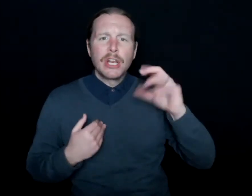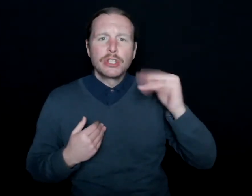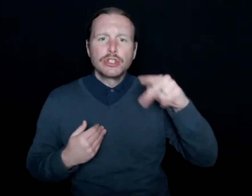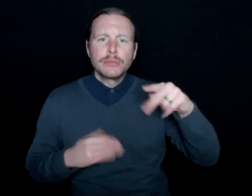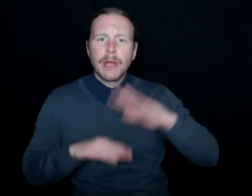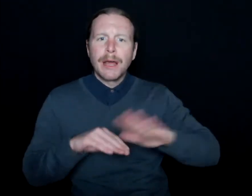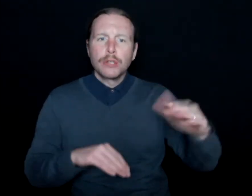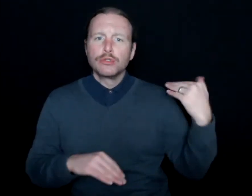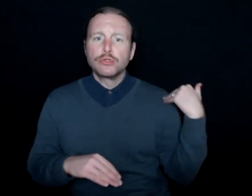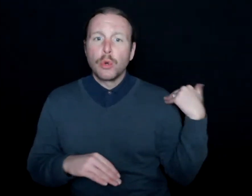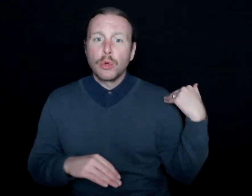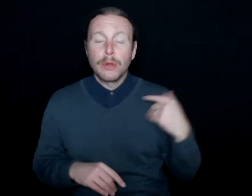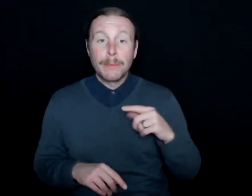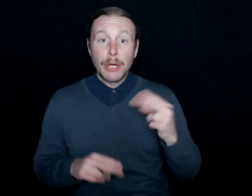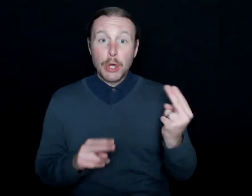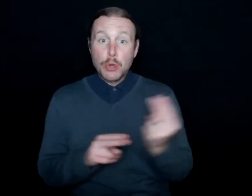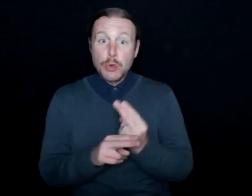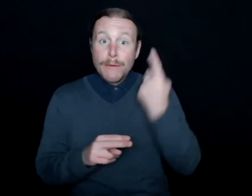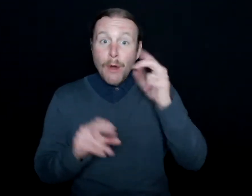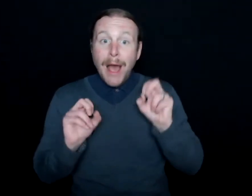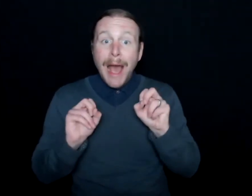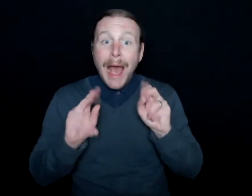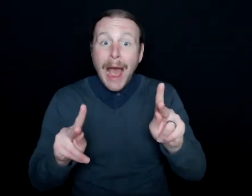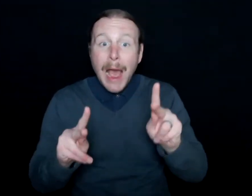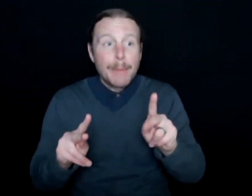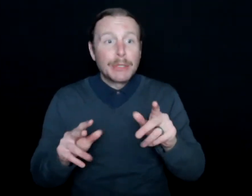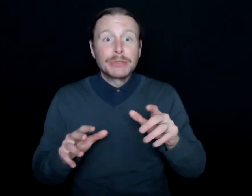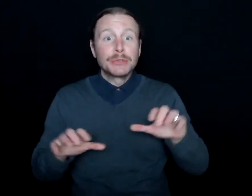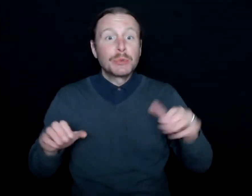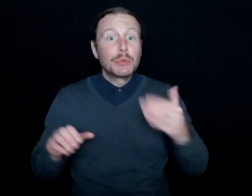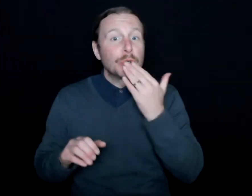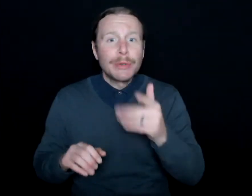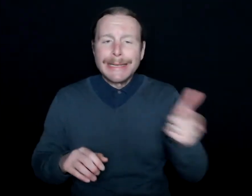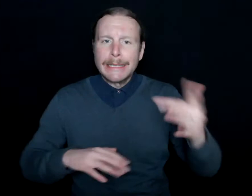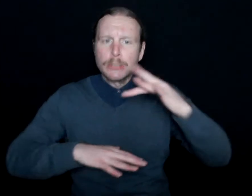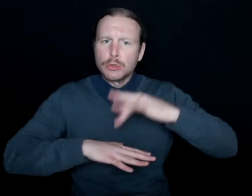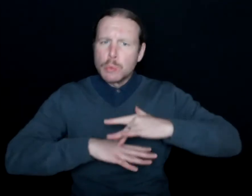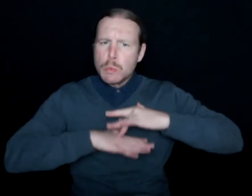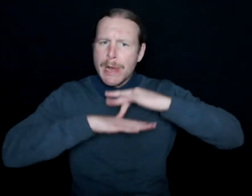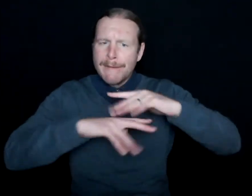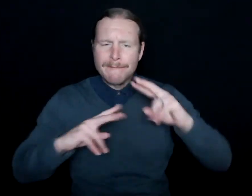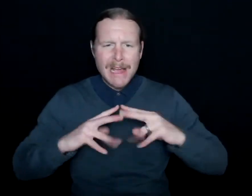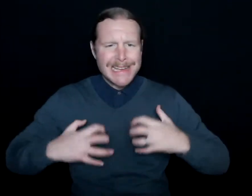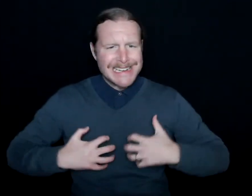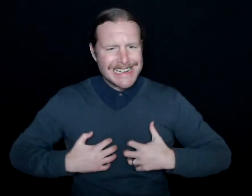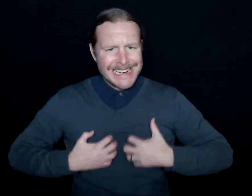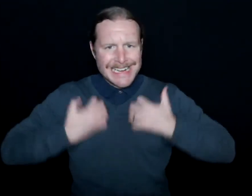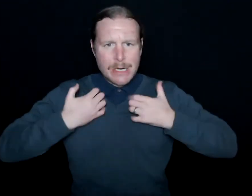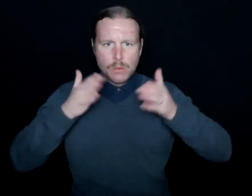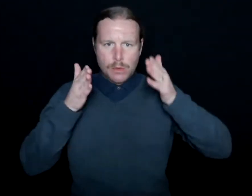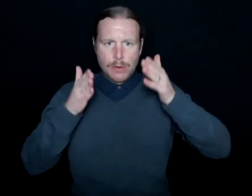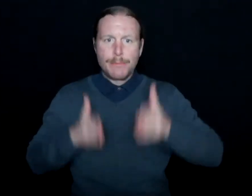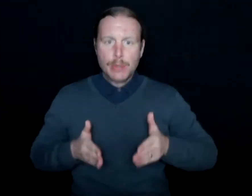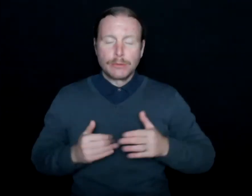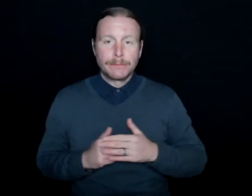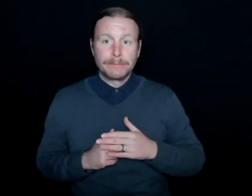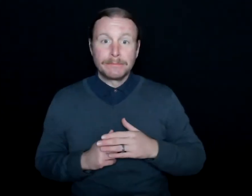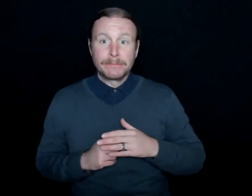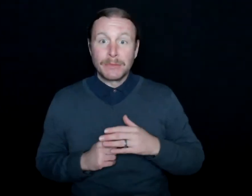Rather than use as an opportunity to do good, he sort of dwelled on it, became very angry. And I know this probably wasn't what we were expecting,